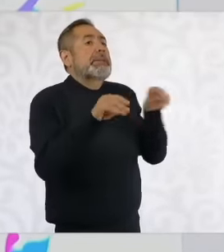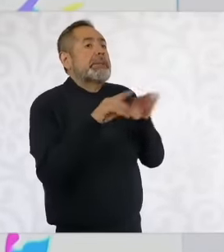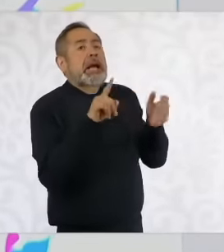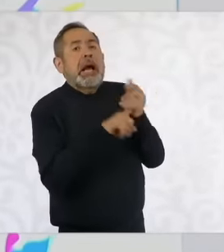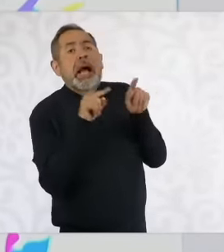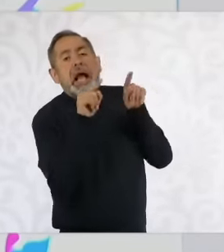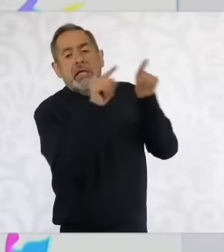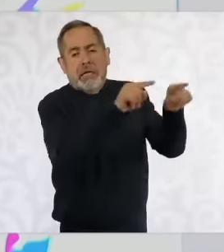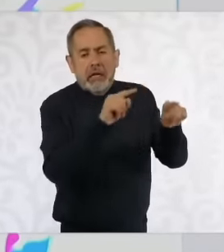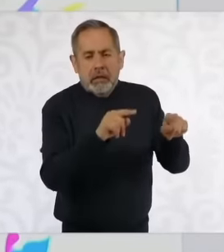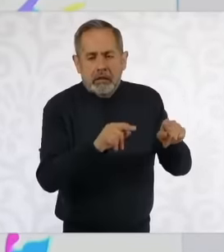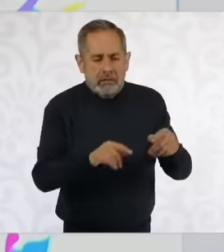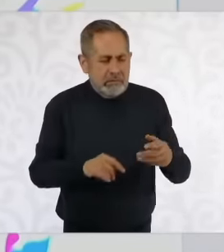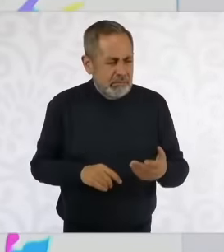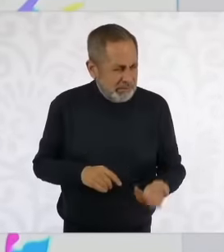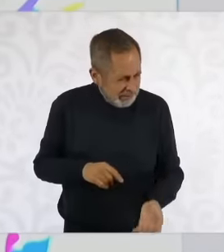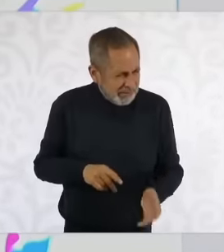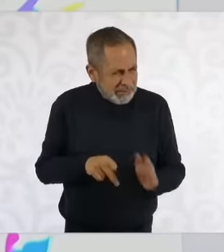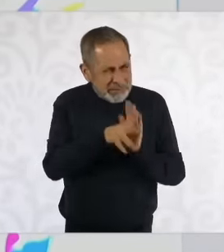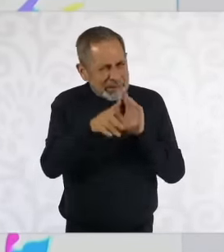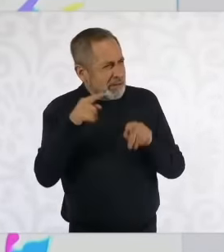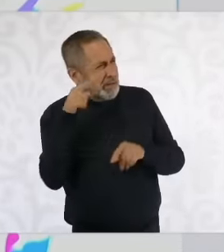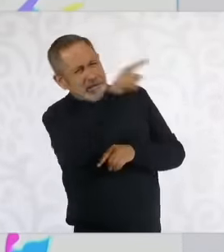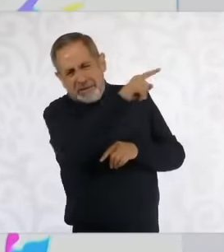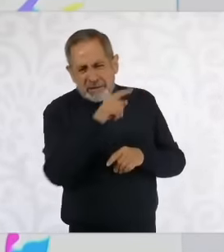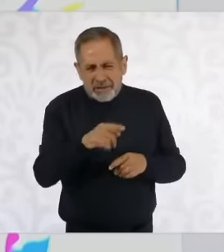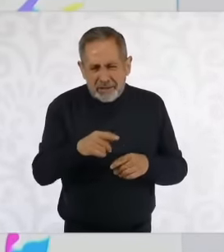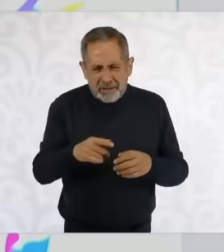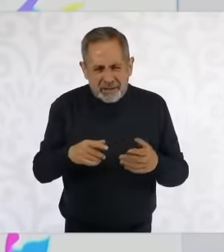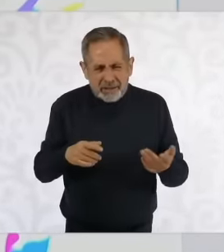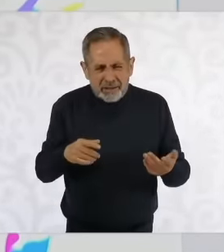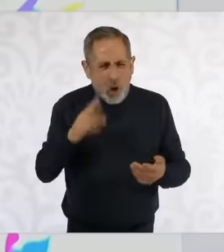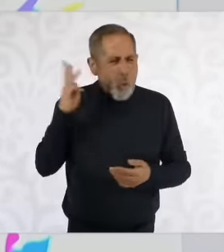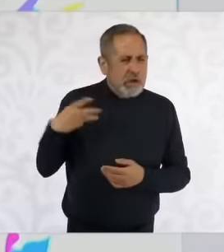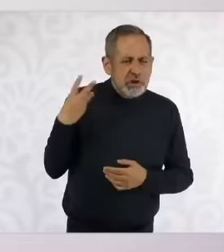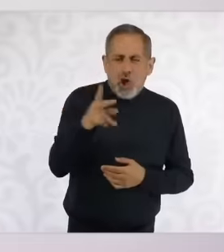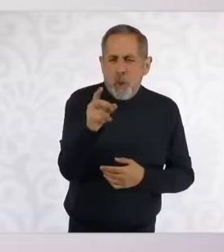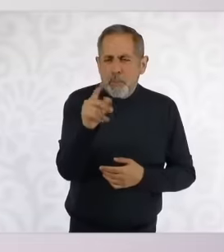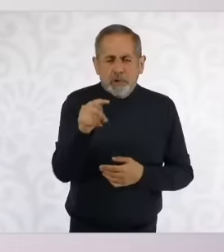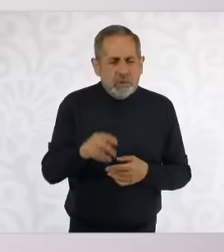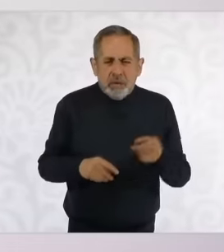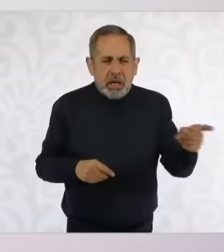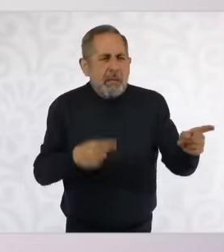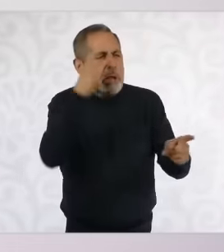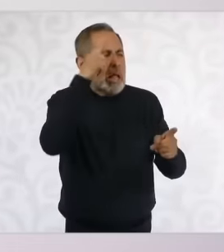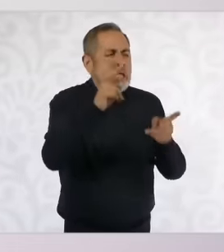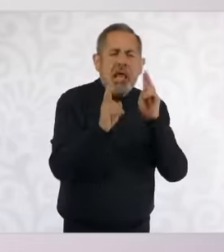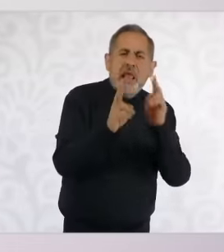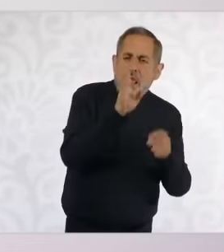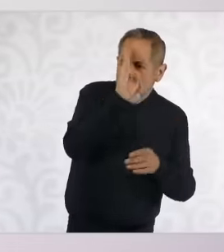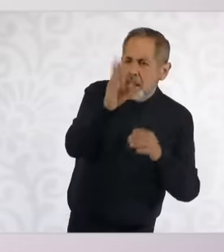I published it in the Washington Post. So who is it addressed